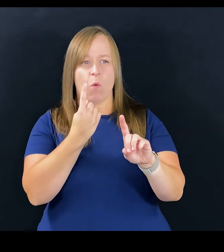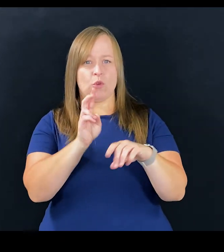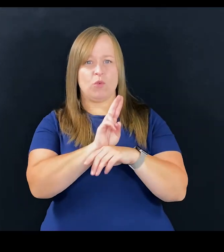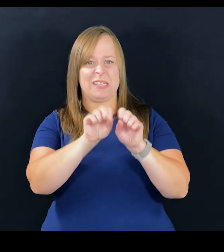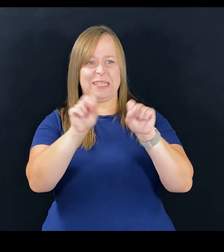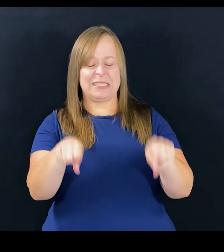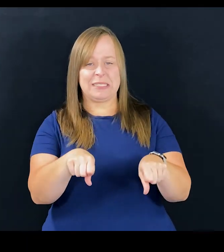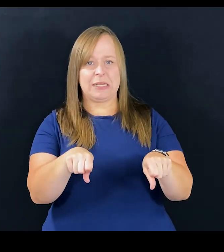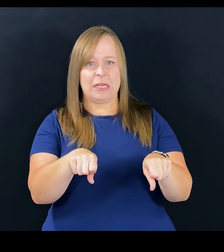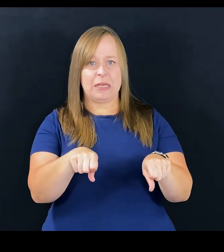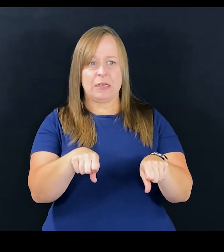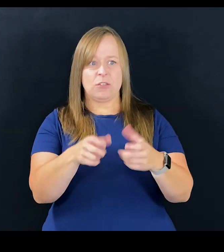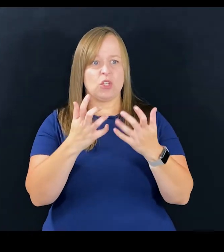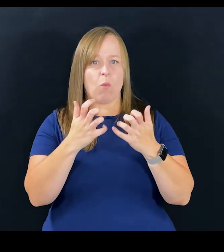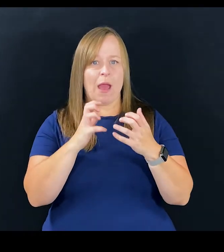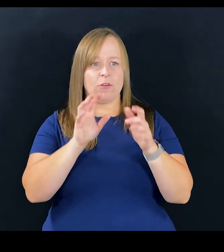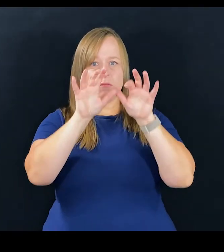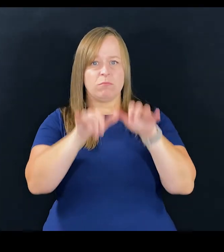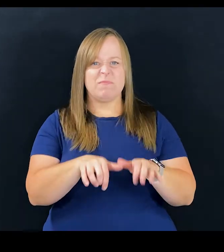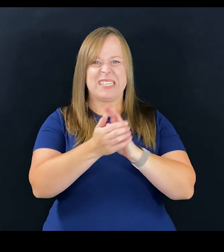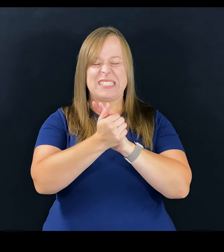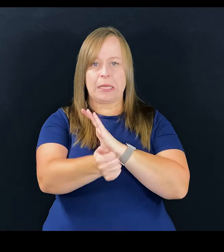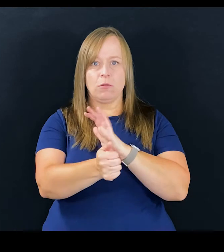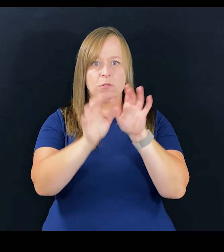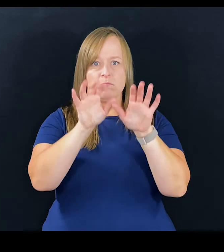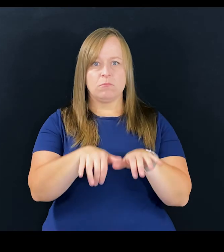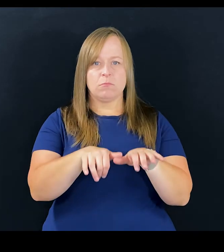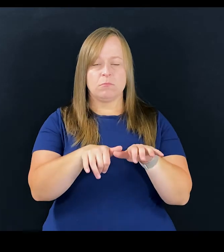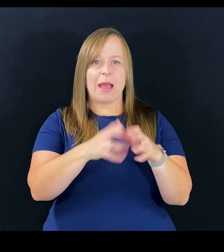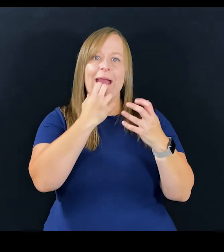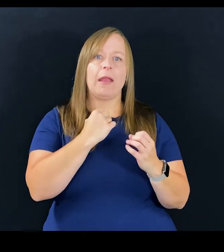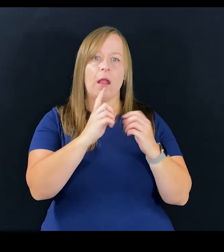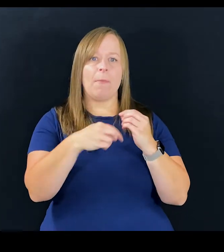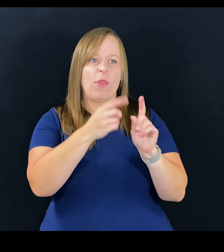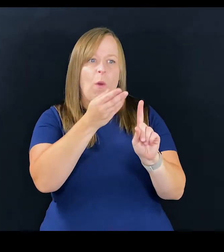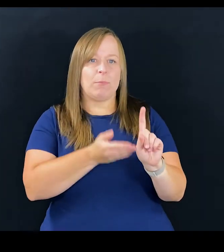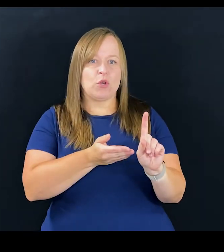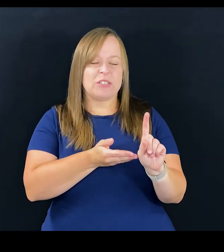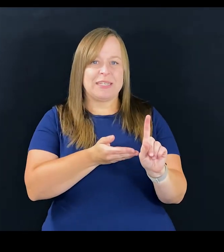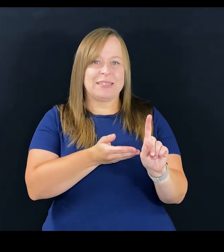using our system, just wanting to input their skills, right? I care a lot more about that one person wanting